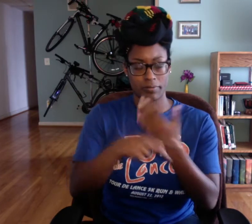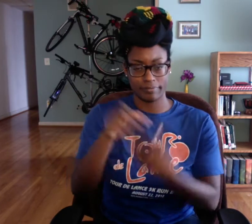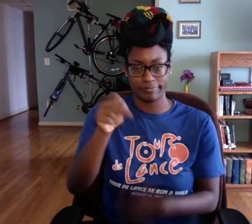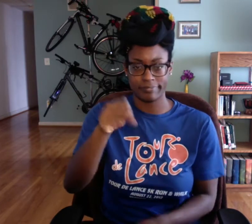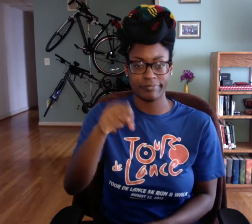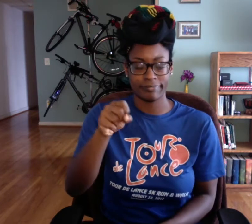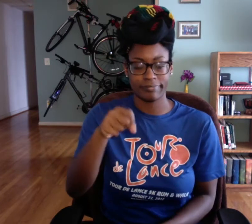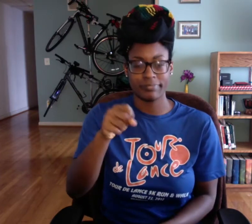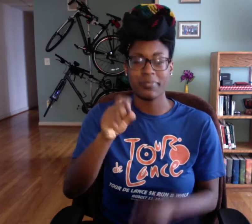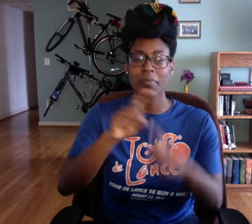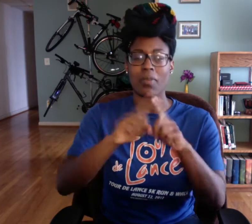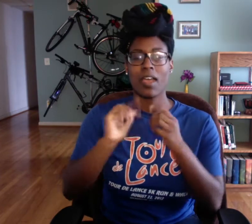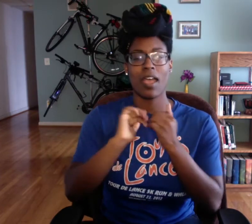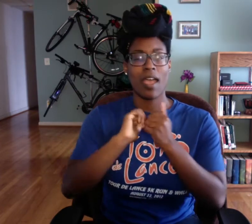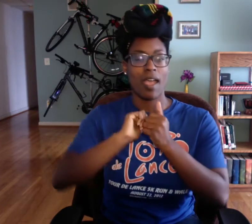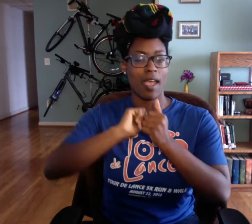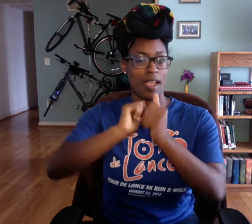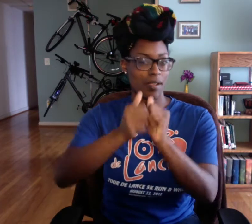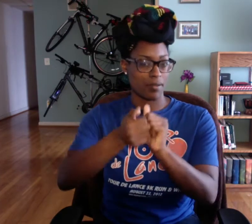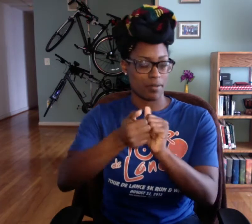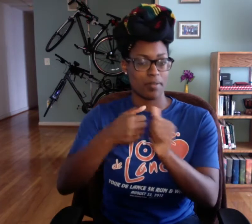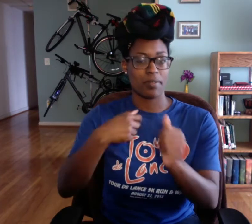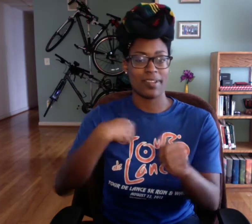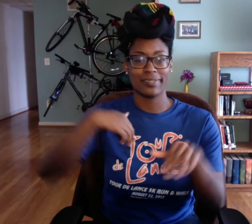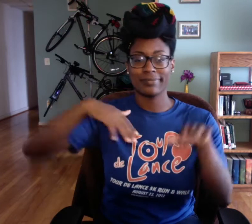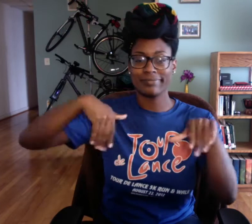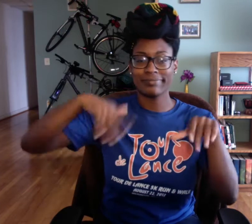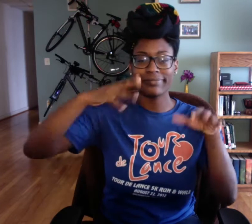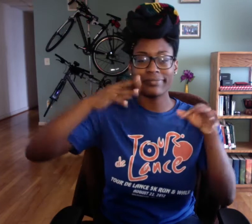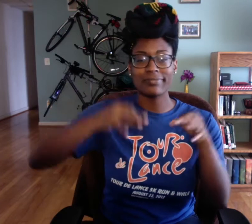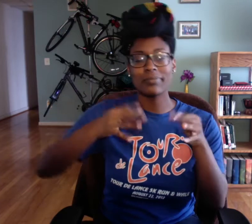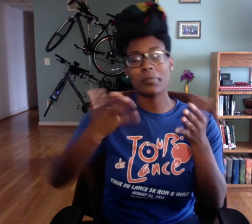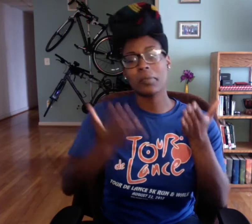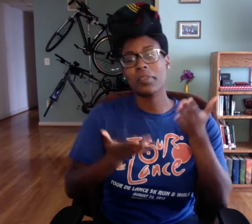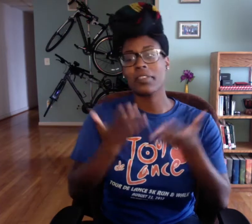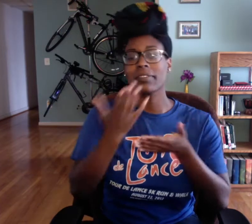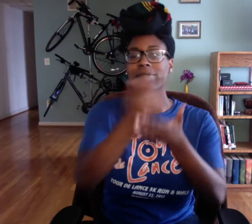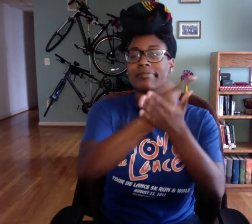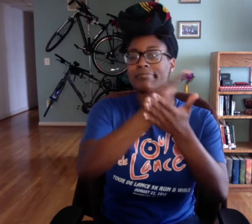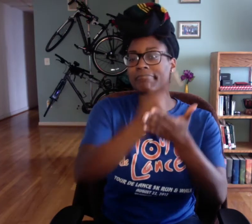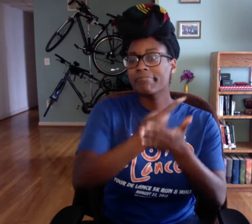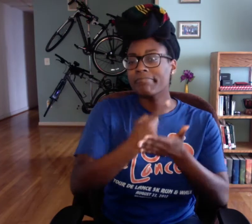the program. That I do know. But, I'm not sure yet how I want to do it.